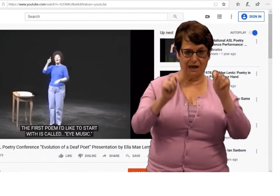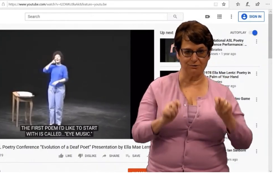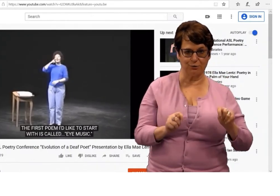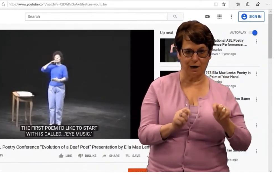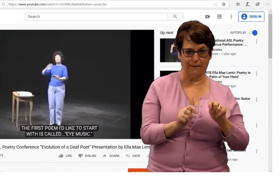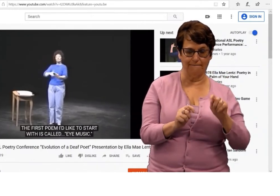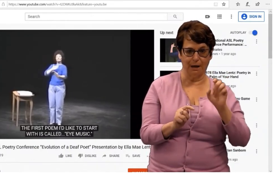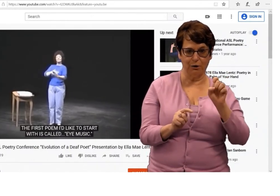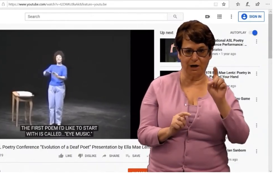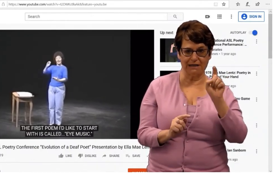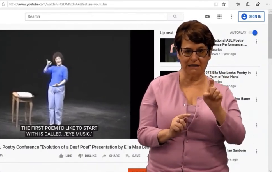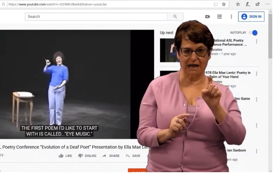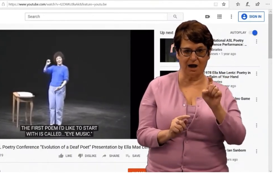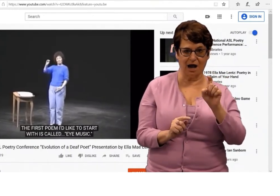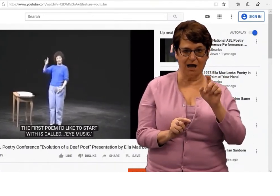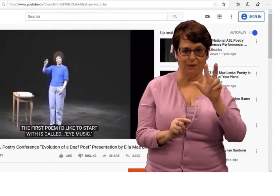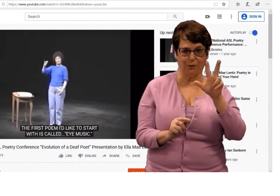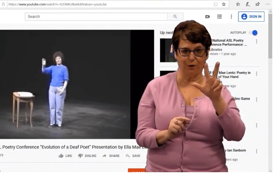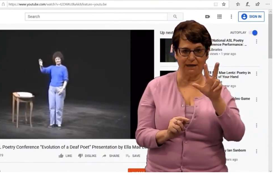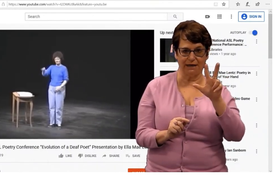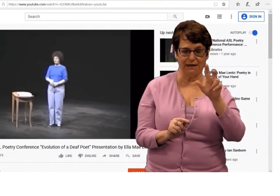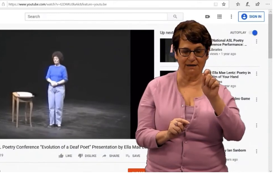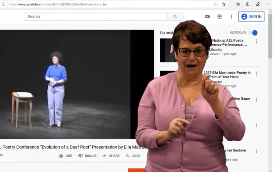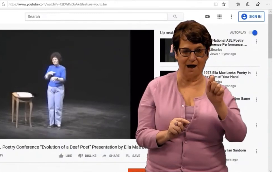If you need the transcript, you can